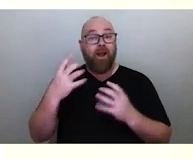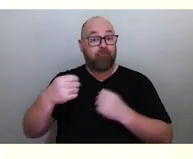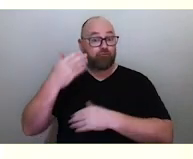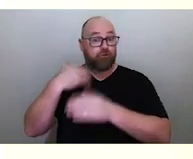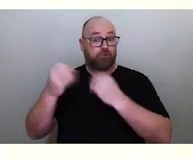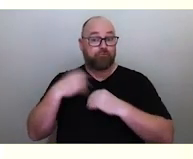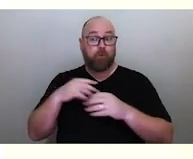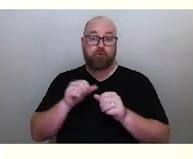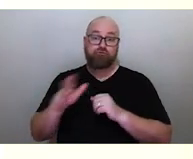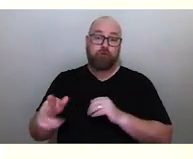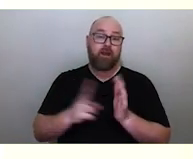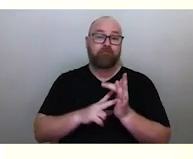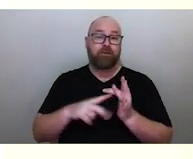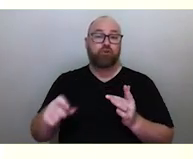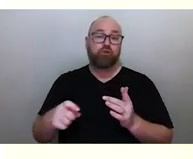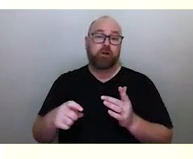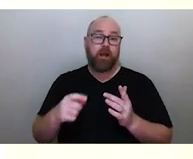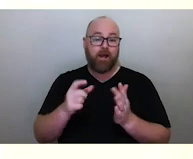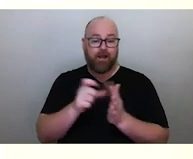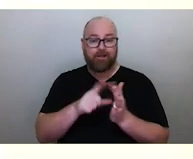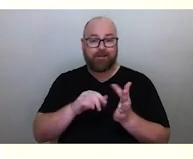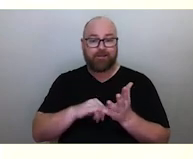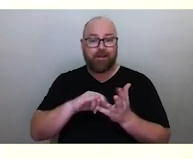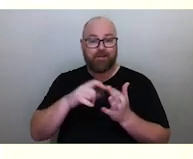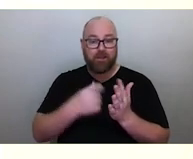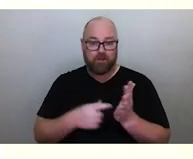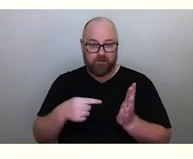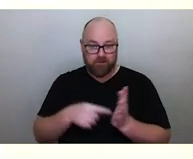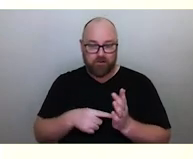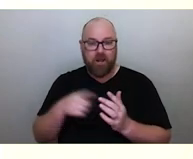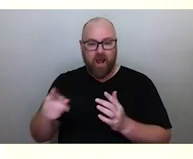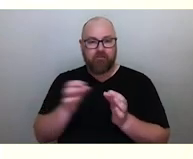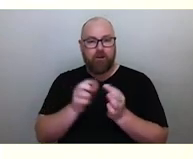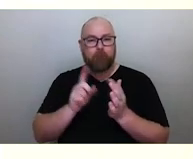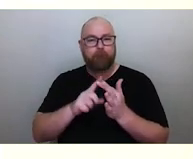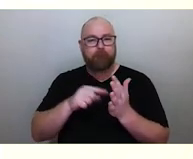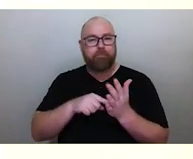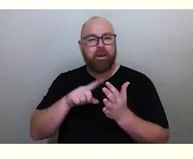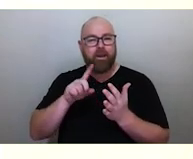about the variability of the bright red star, Betelgeuse in the sky as well.